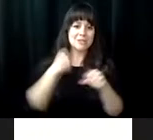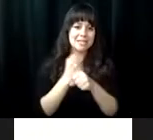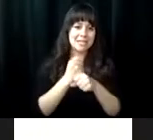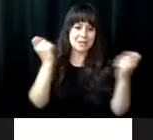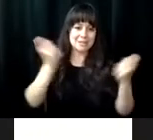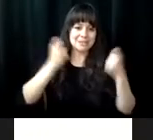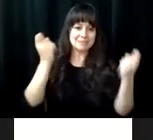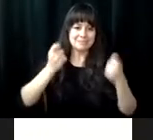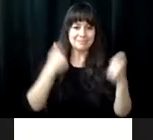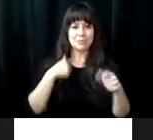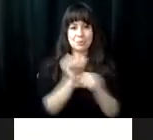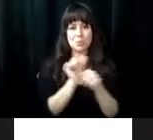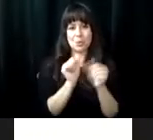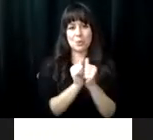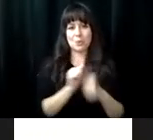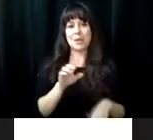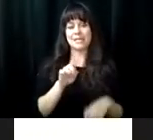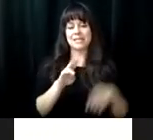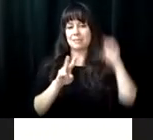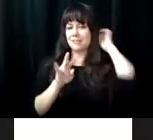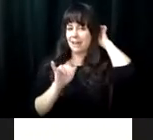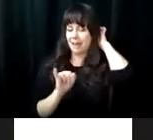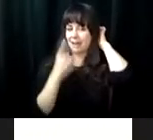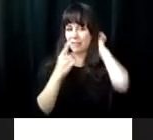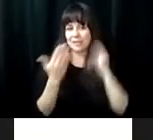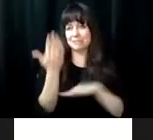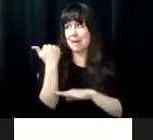in Richmond about to go fishing. I want to take a second and say happy